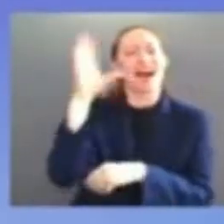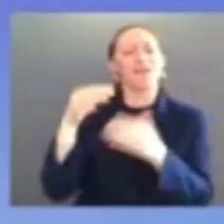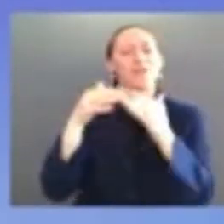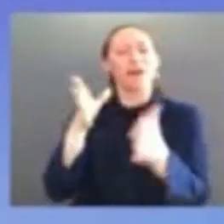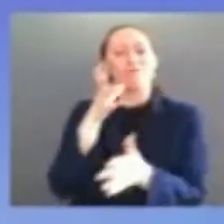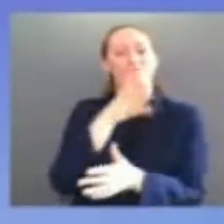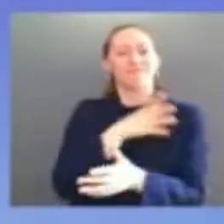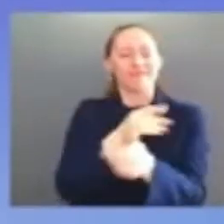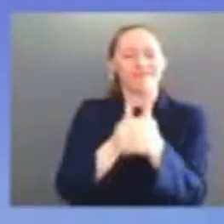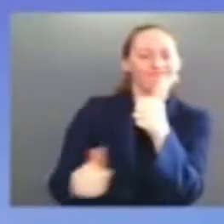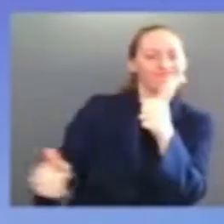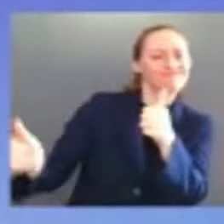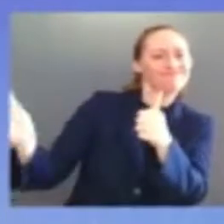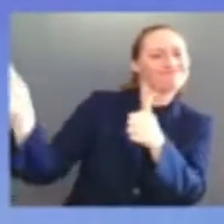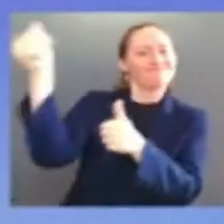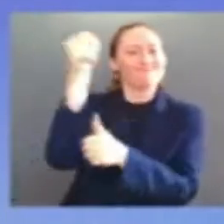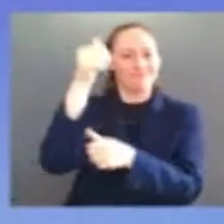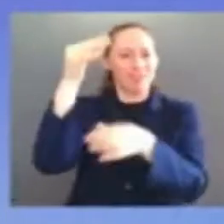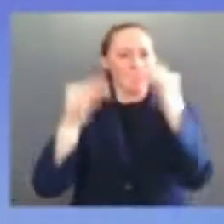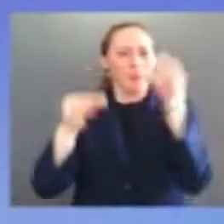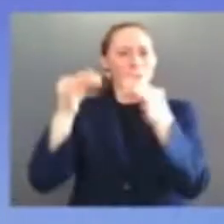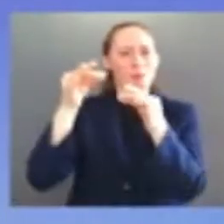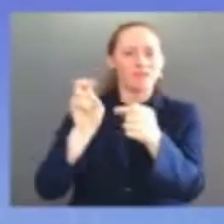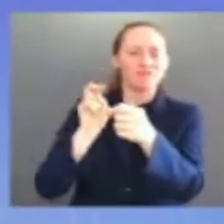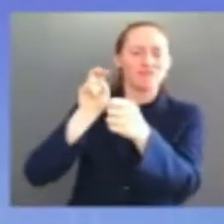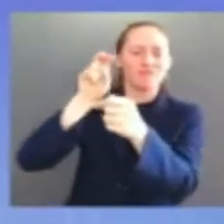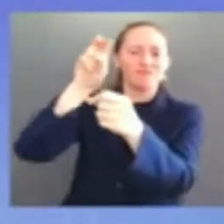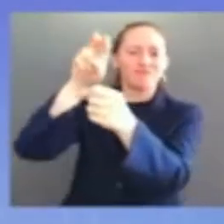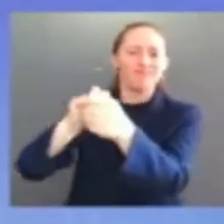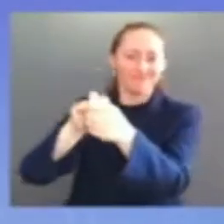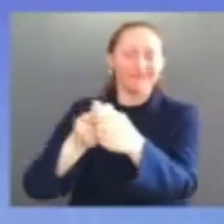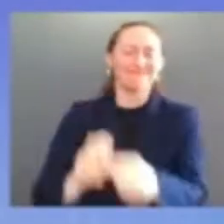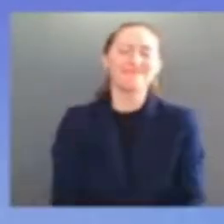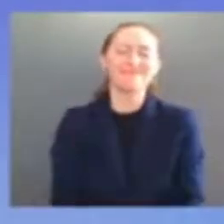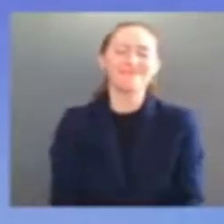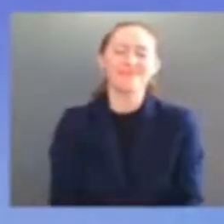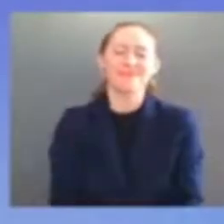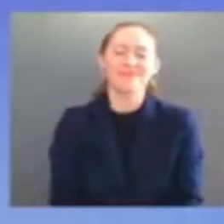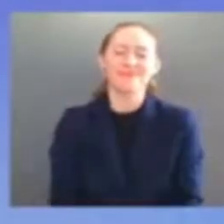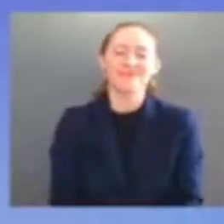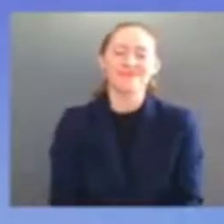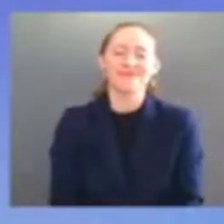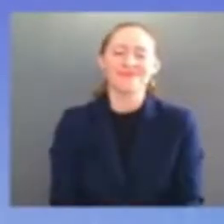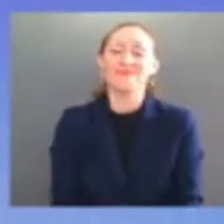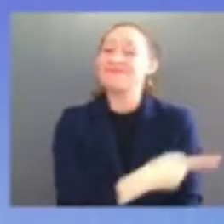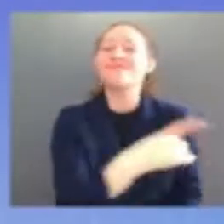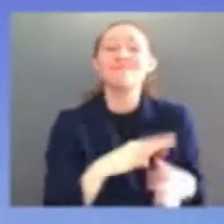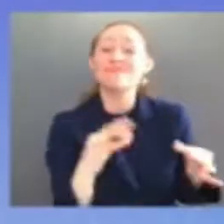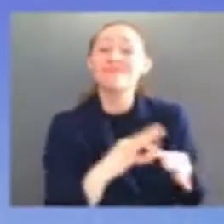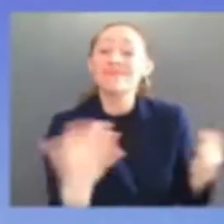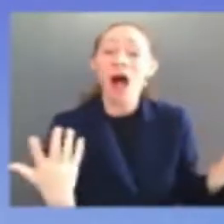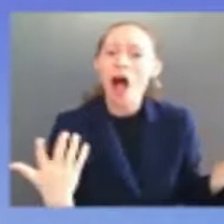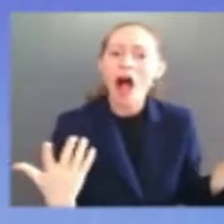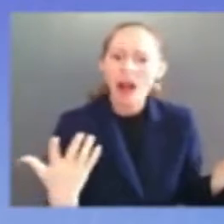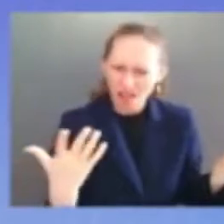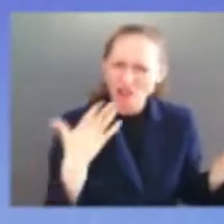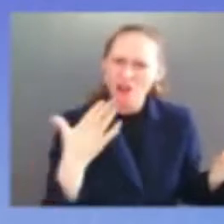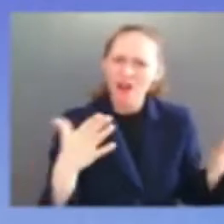and he said to me he said keep it up keep it up we're going to keep it up and folks